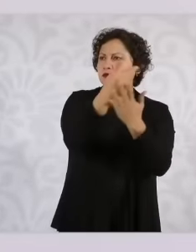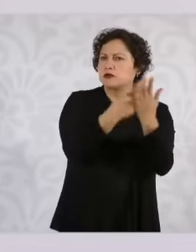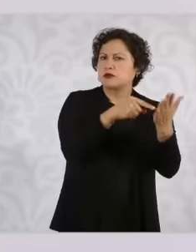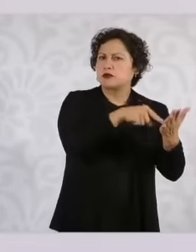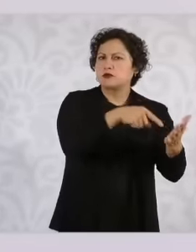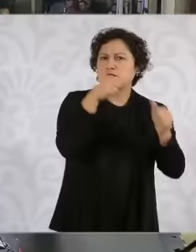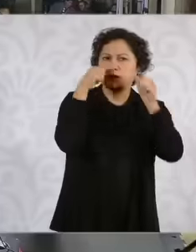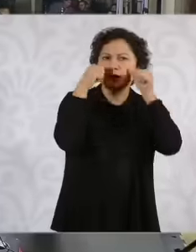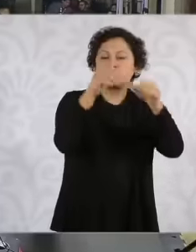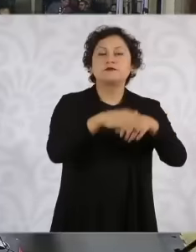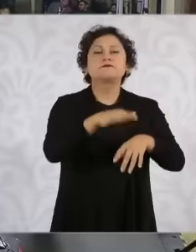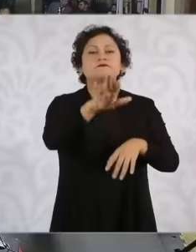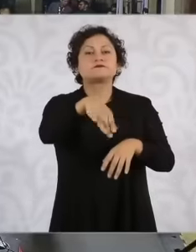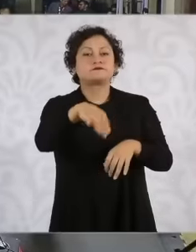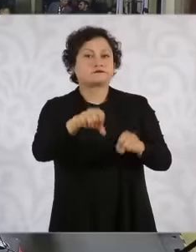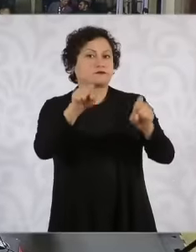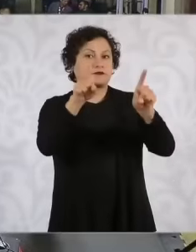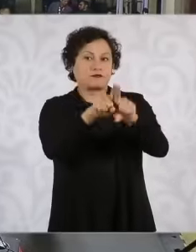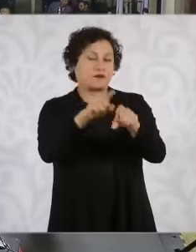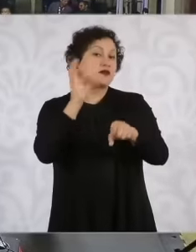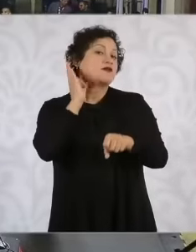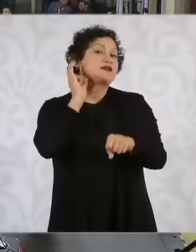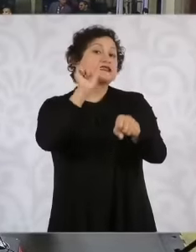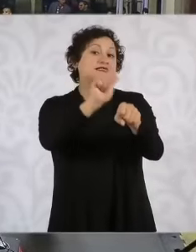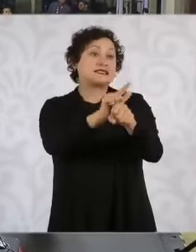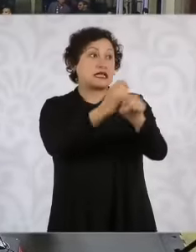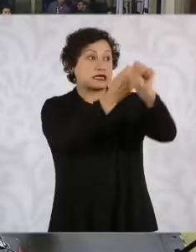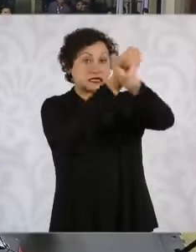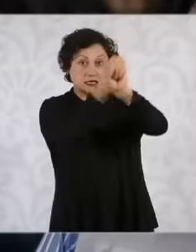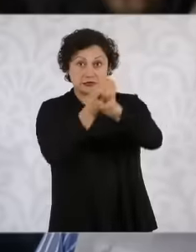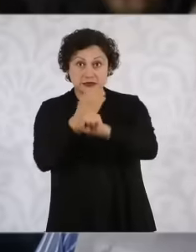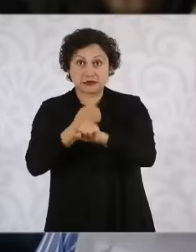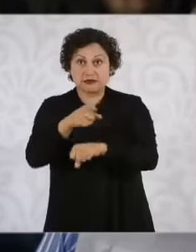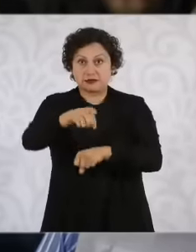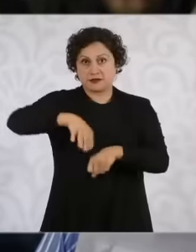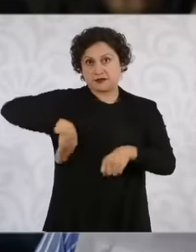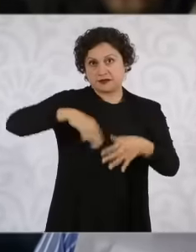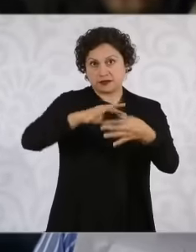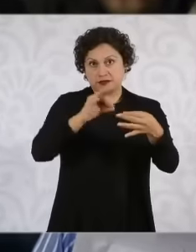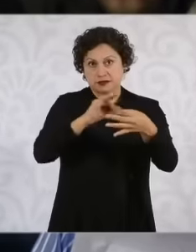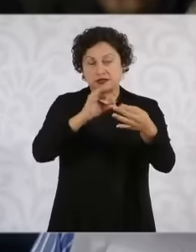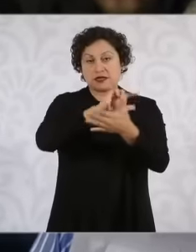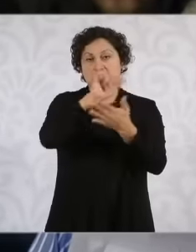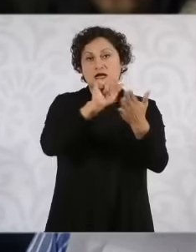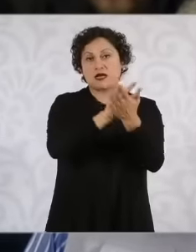prosecutors' offices now that they mention the judicial reform that is in process. If you have